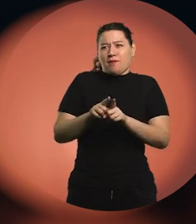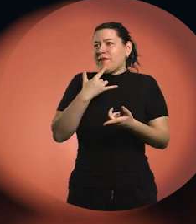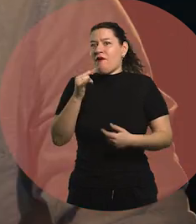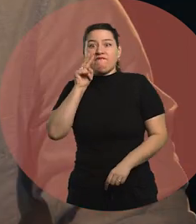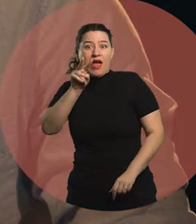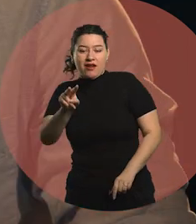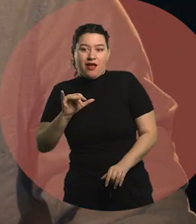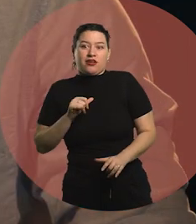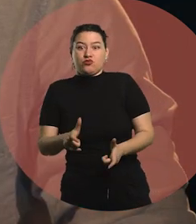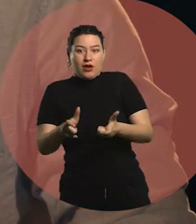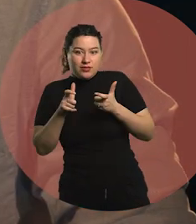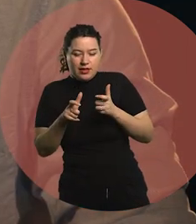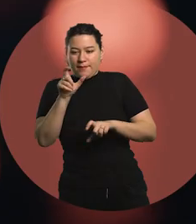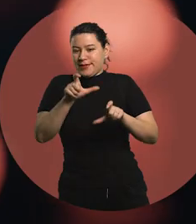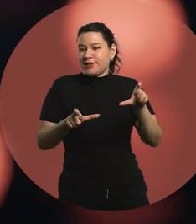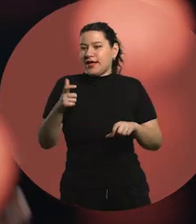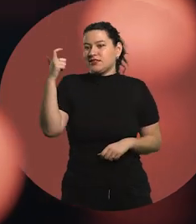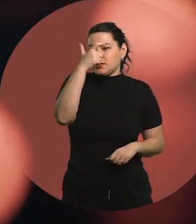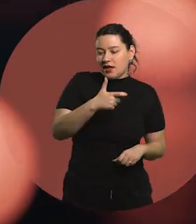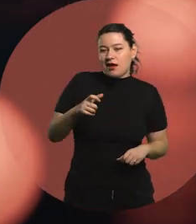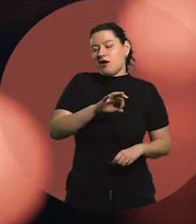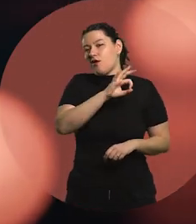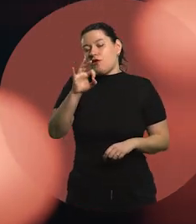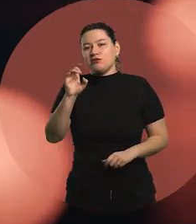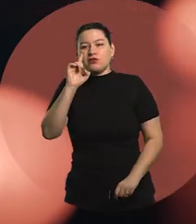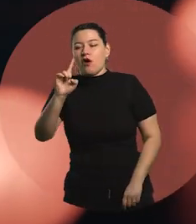People who are deaf or blind, having had